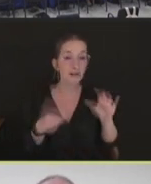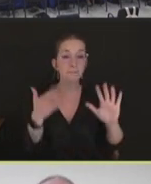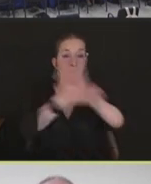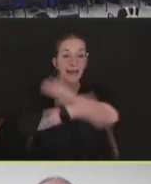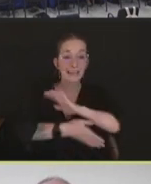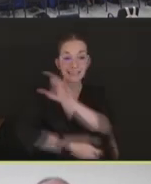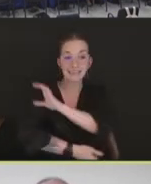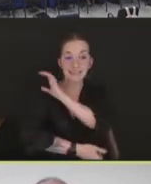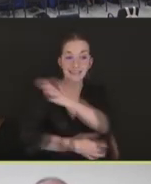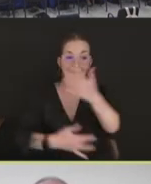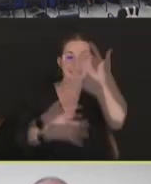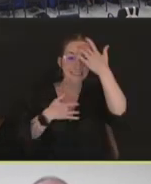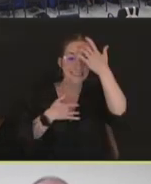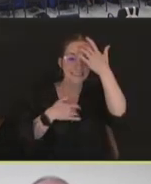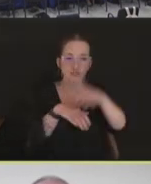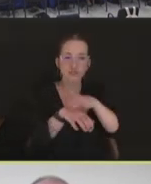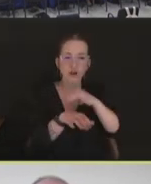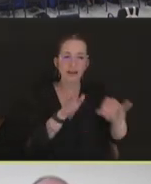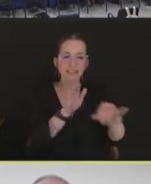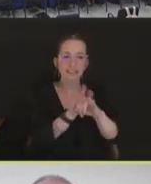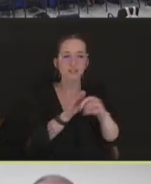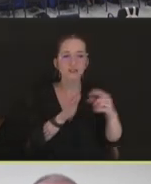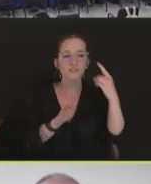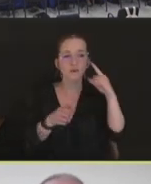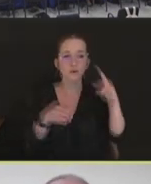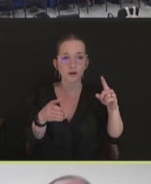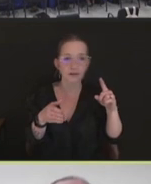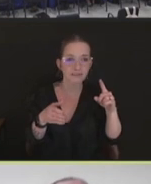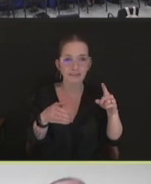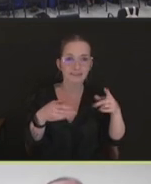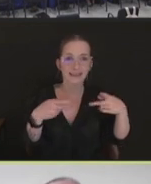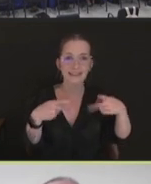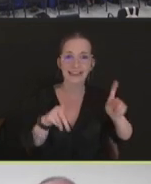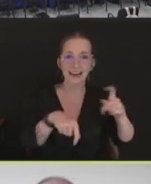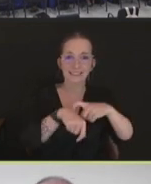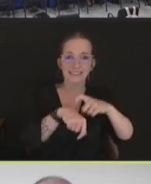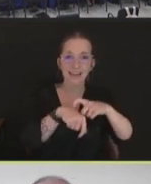the virus. So allowing the virus to spread kind of silently, if you will, across populations of